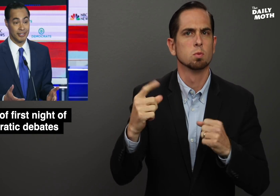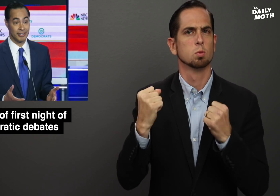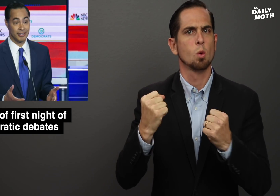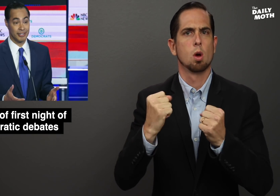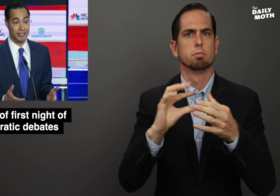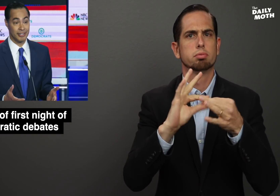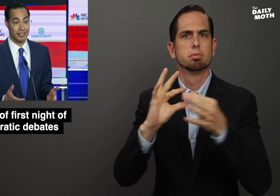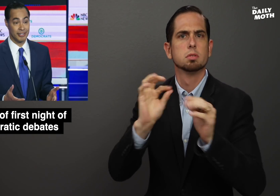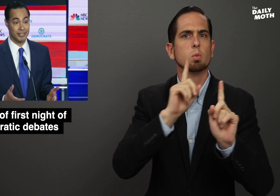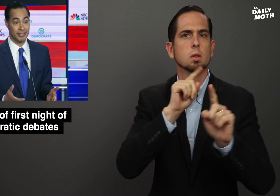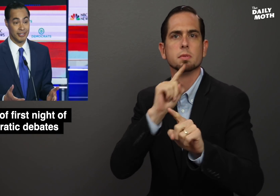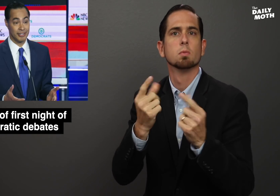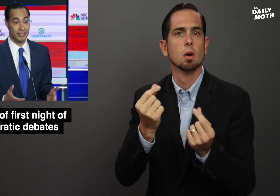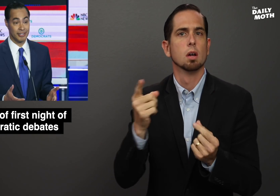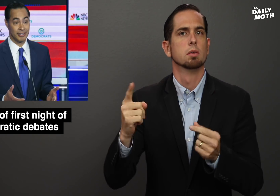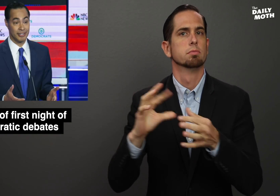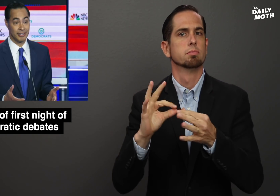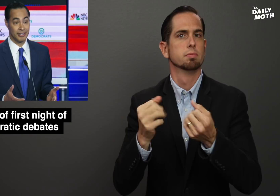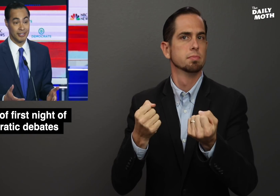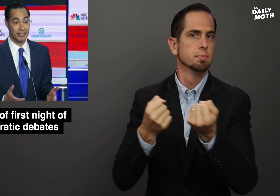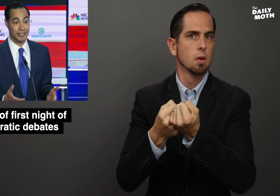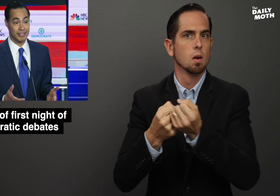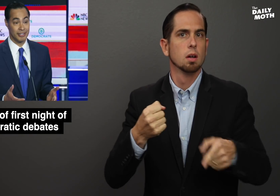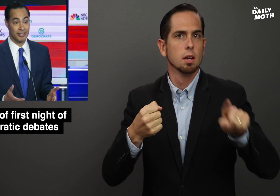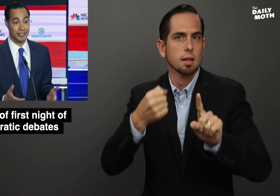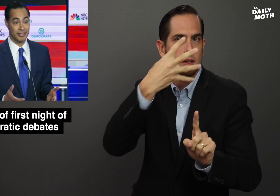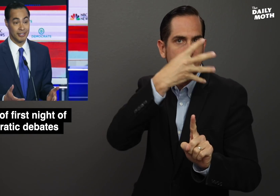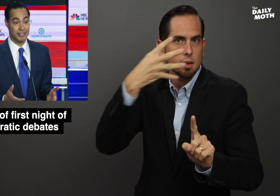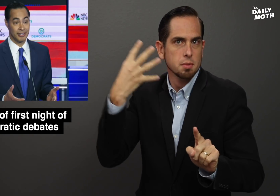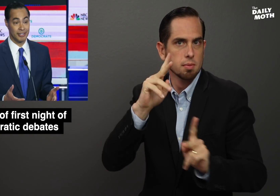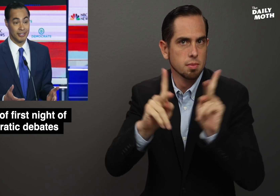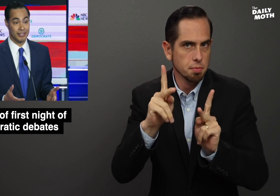his strong responses on supporting immigrants and